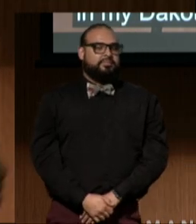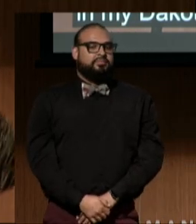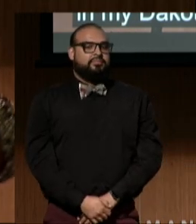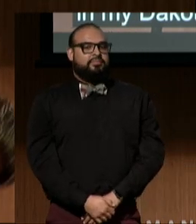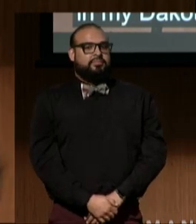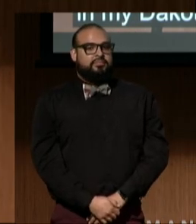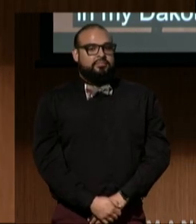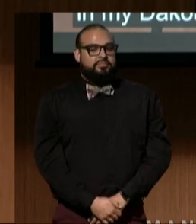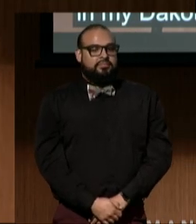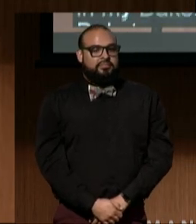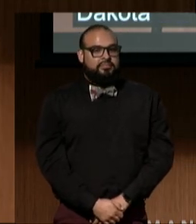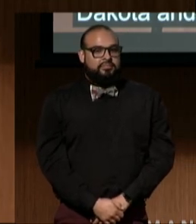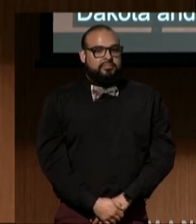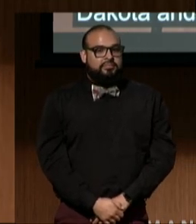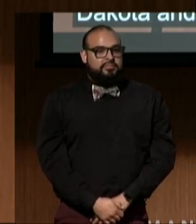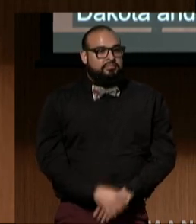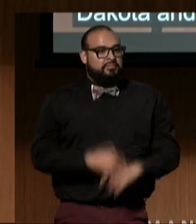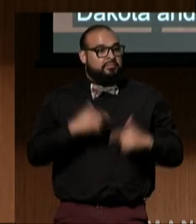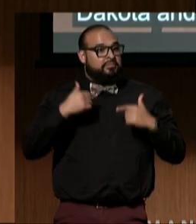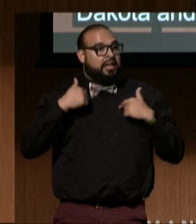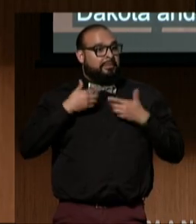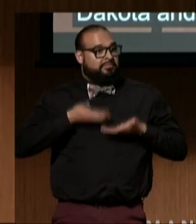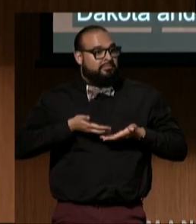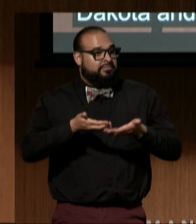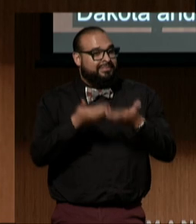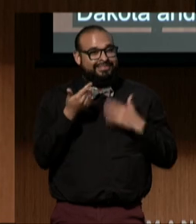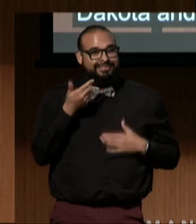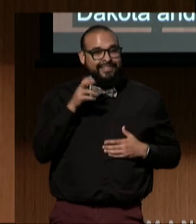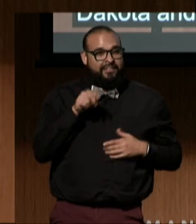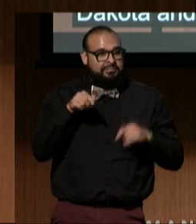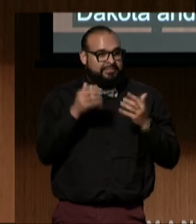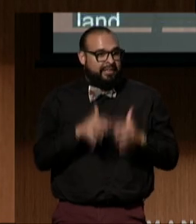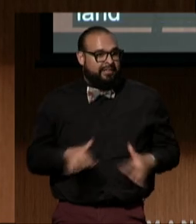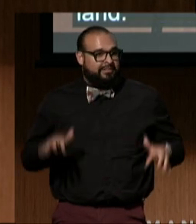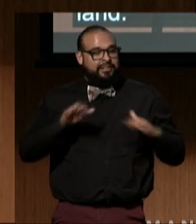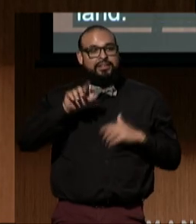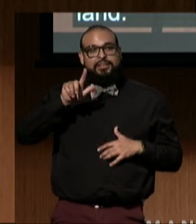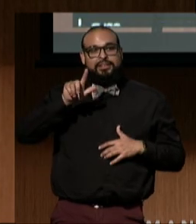I am a guest on this land of the Lisjan Ohlone people.